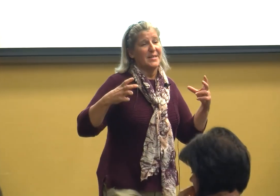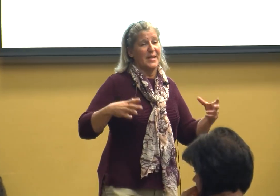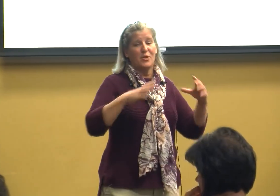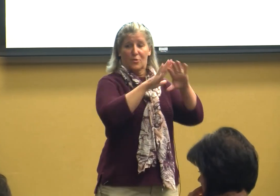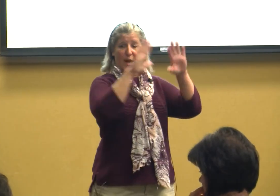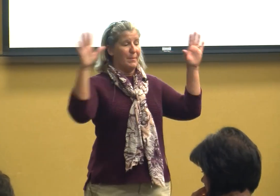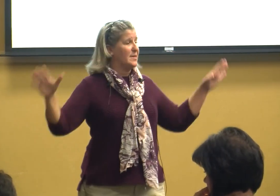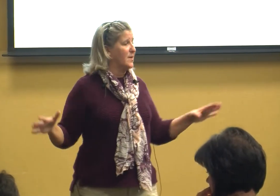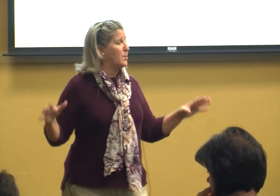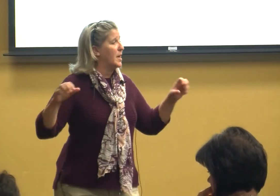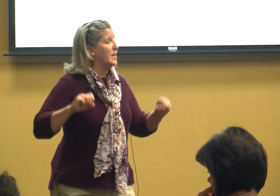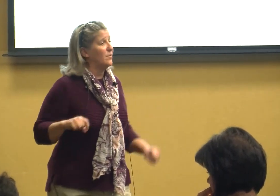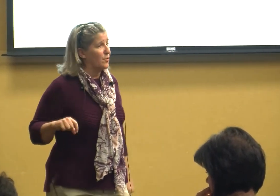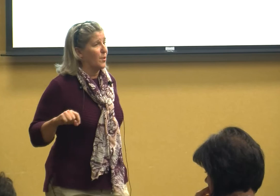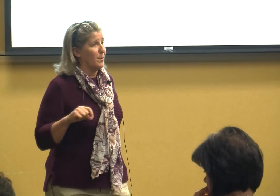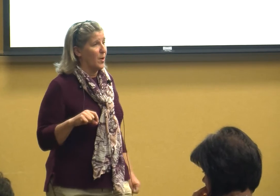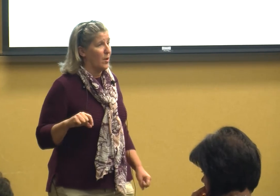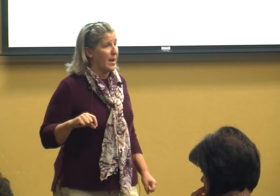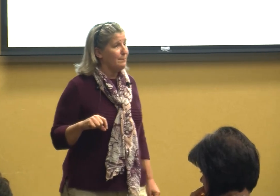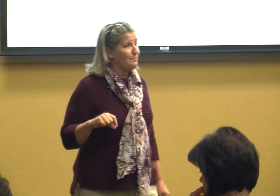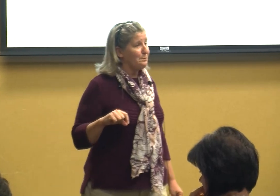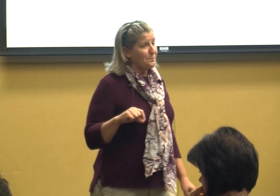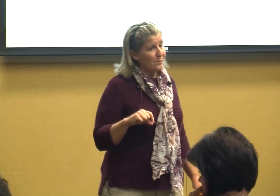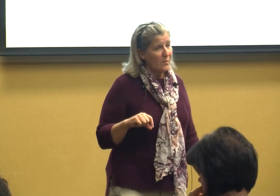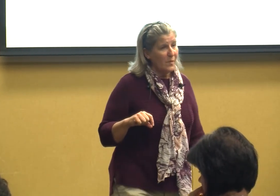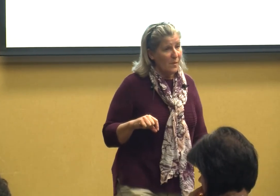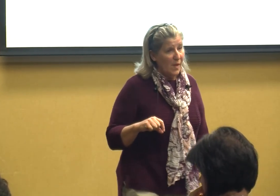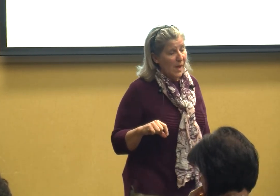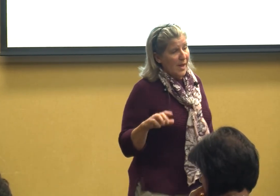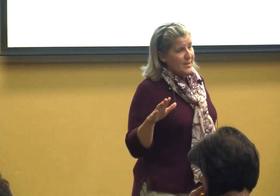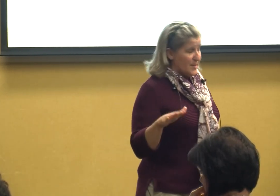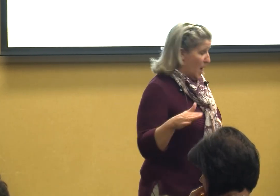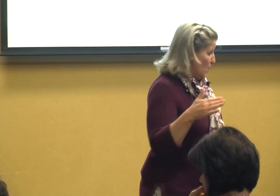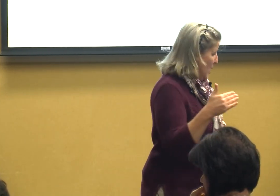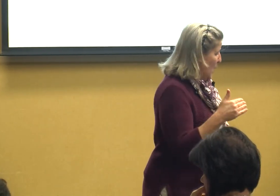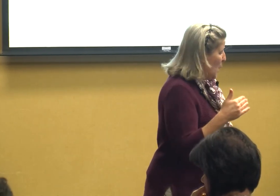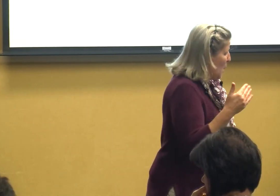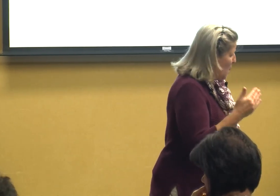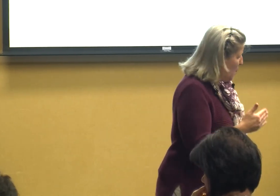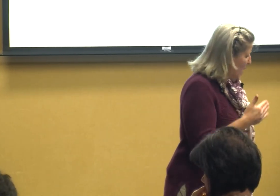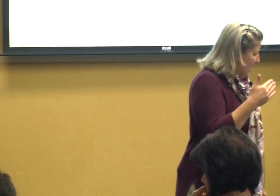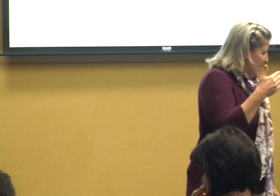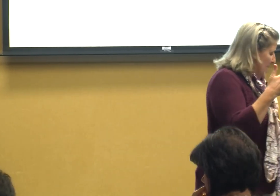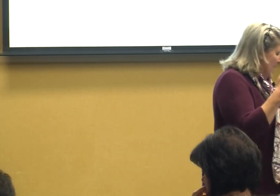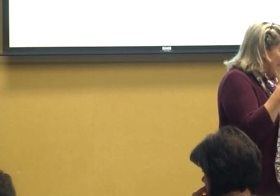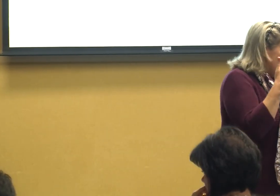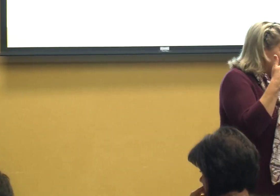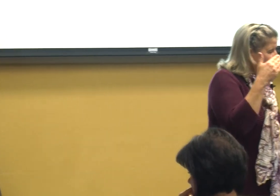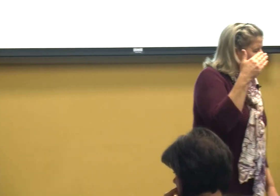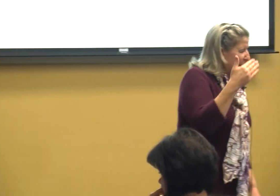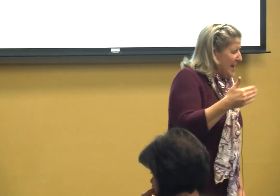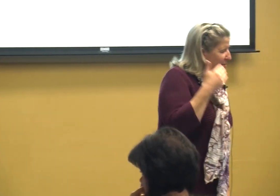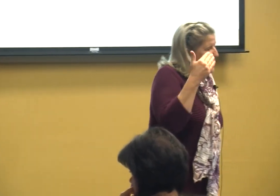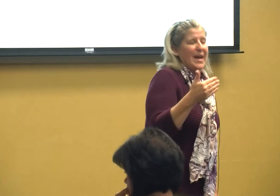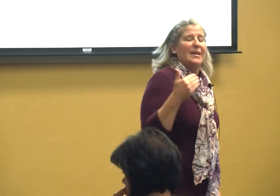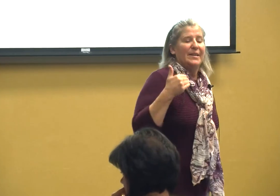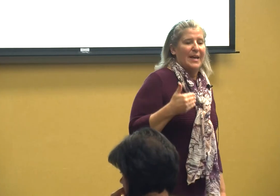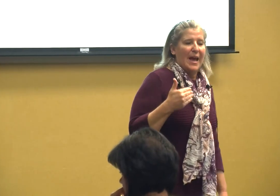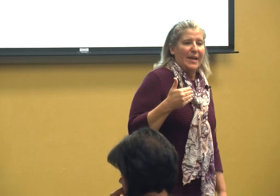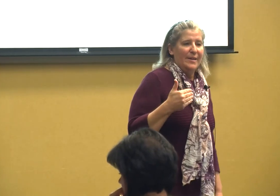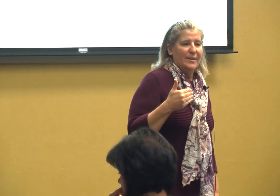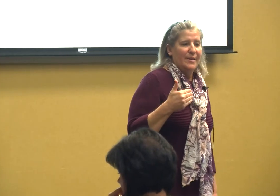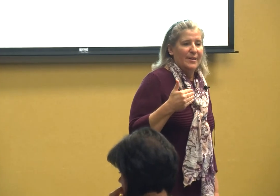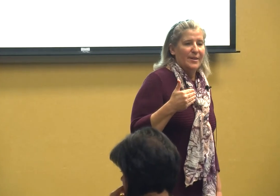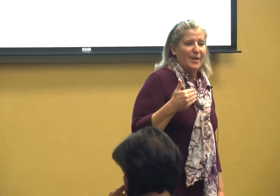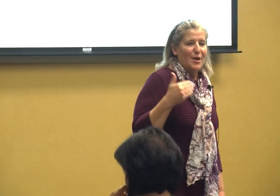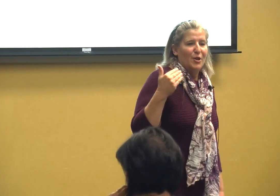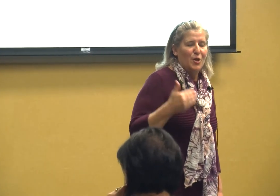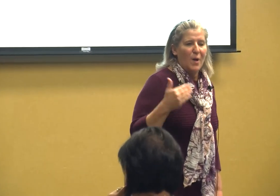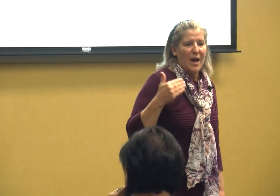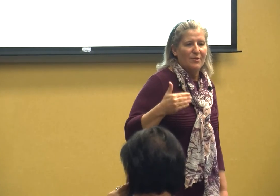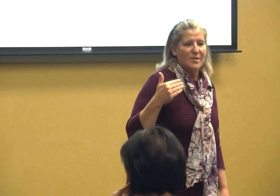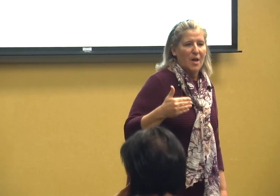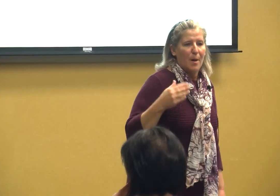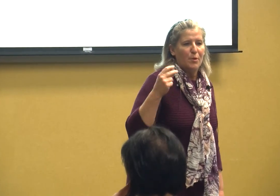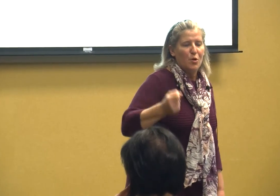teacher that means everybody in this room alright so when in the day-to-day you have to stop your